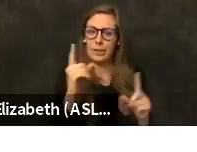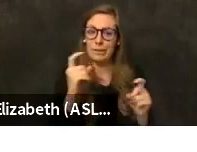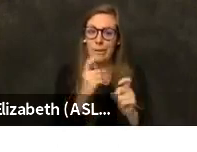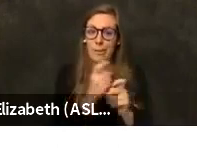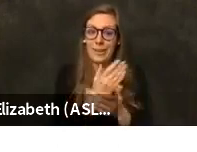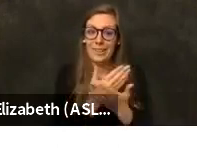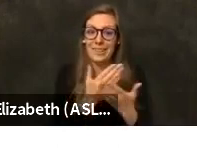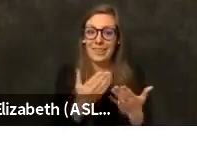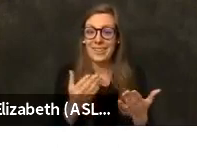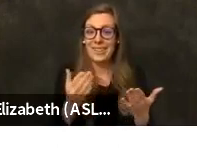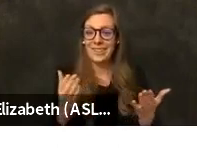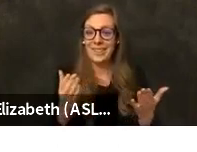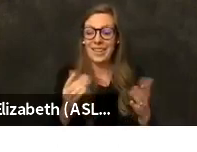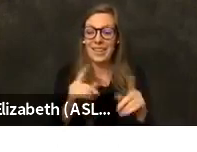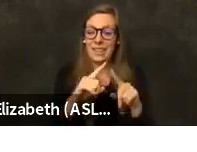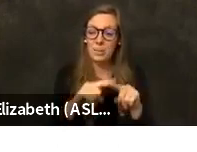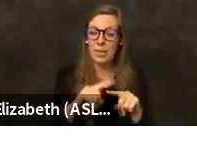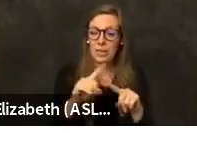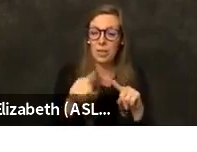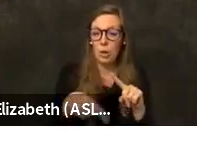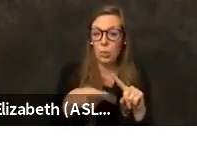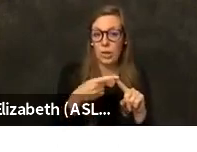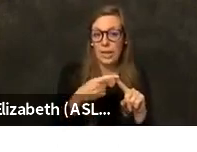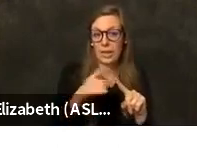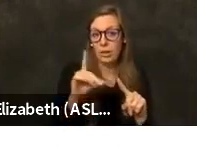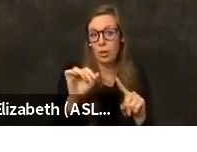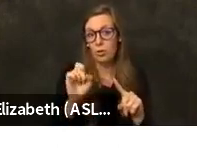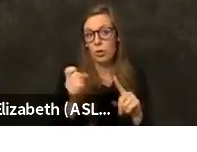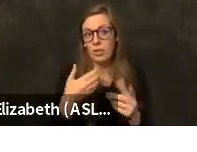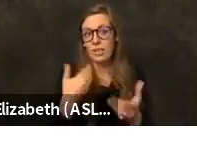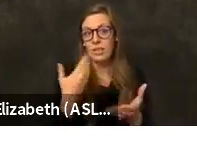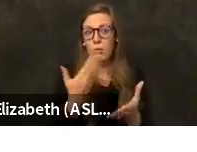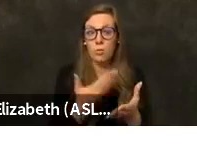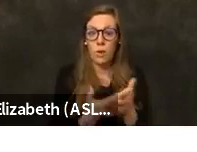and it's based on when our doses arrive, how many are allocated for the next week